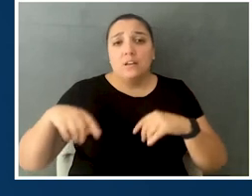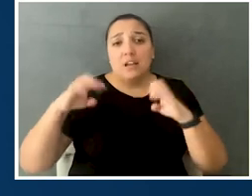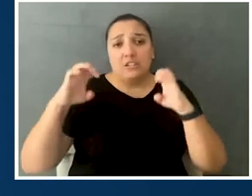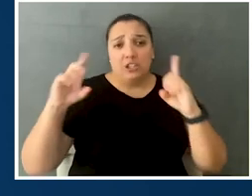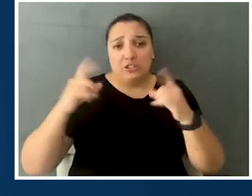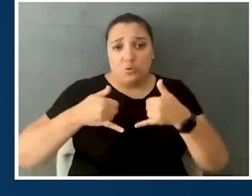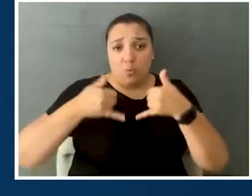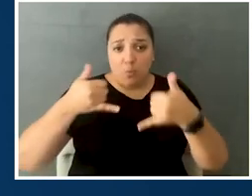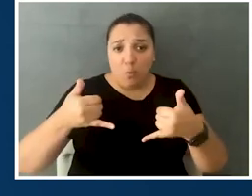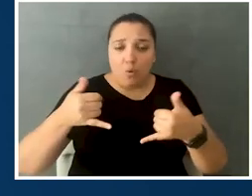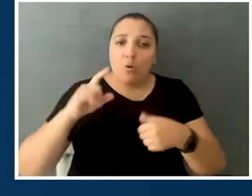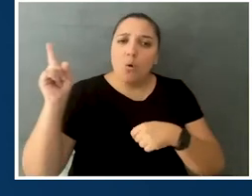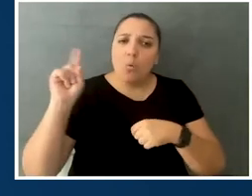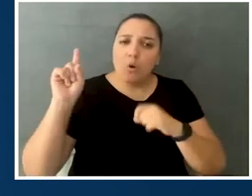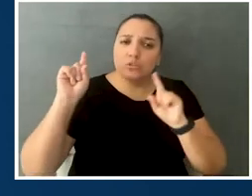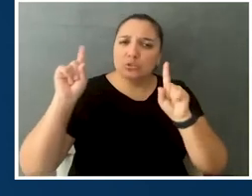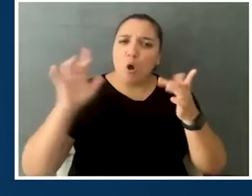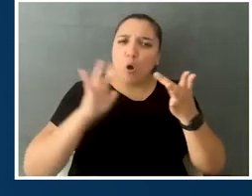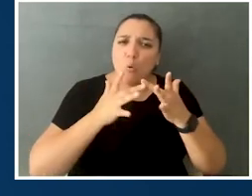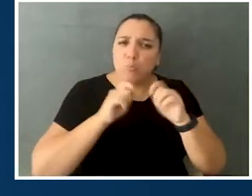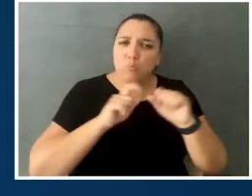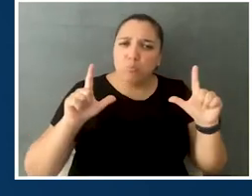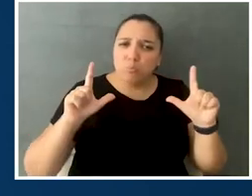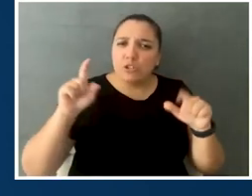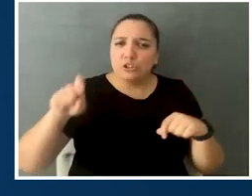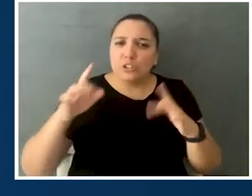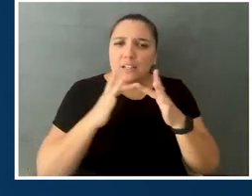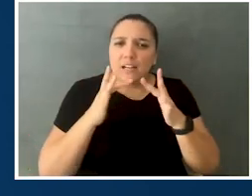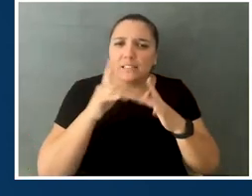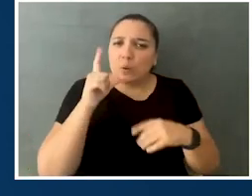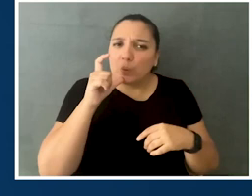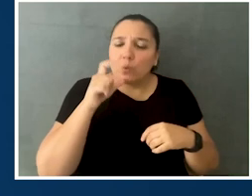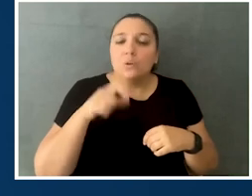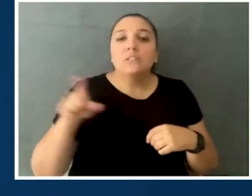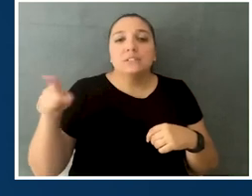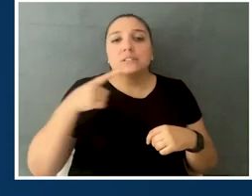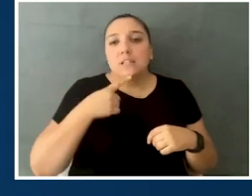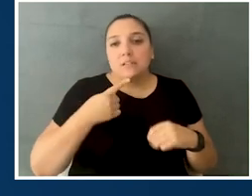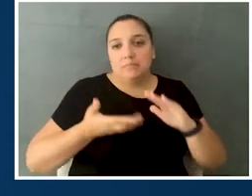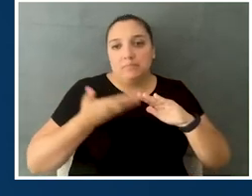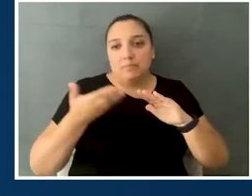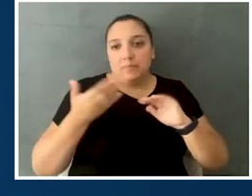where should they go and who should they contact if they have questions? Well, we run it. We run it.